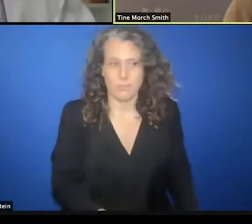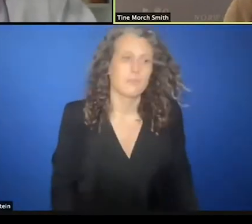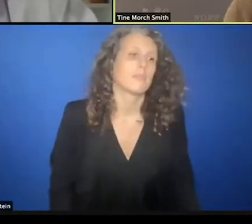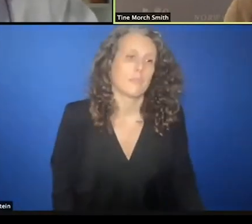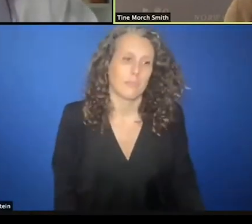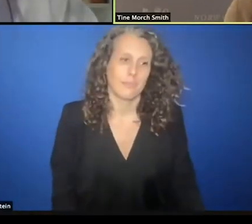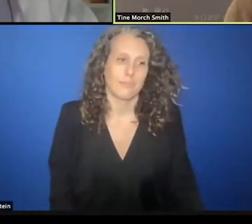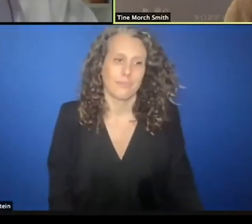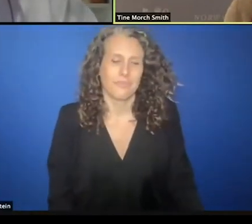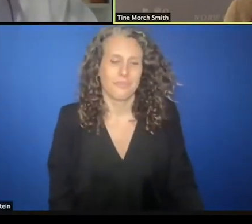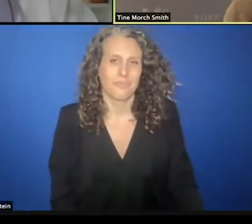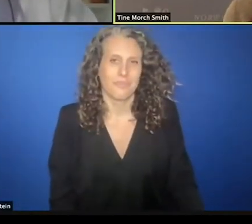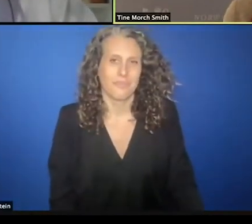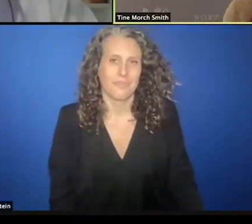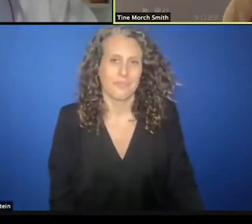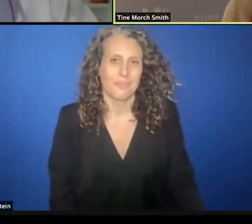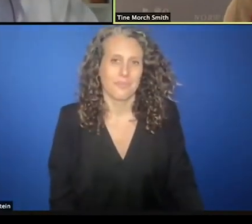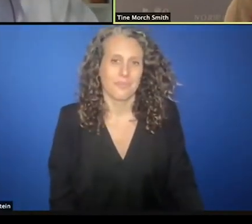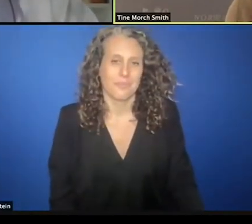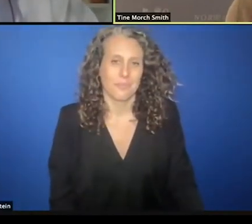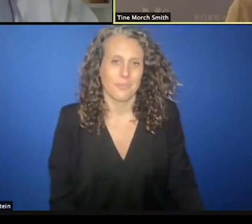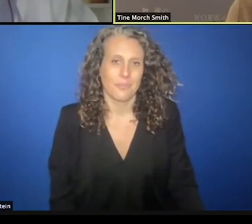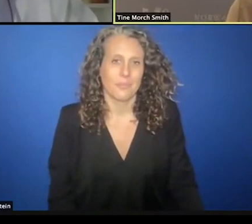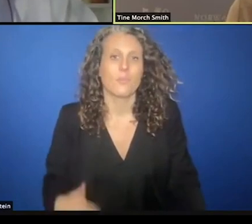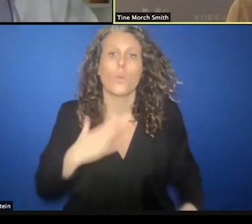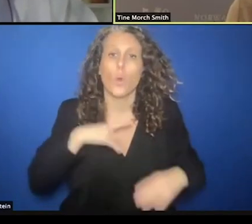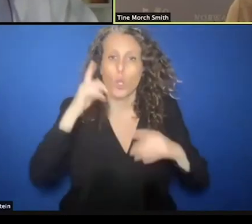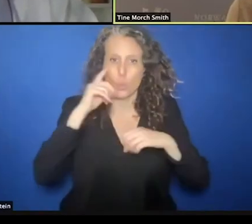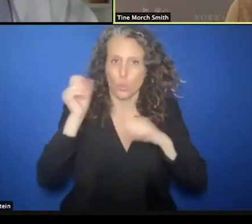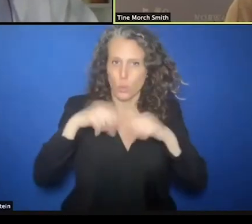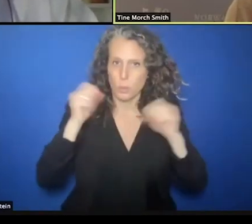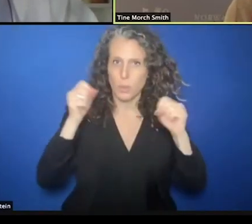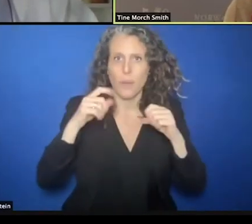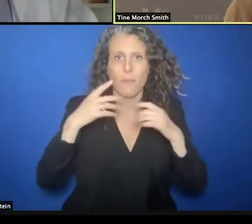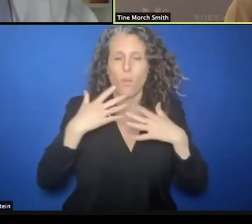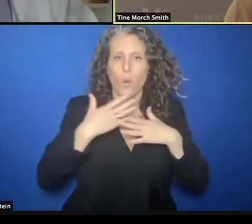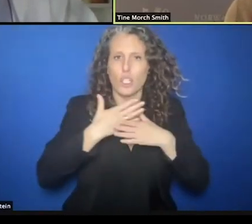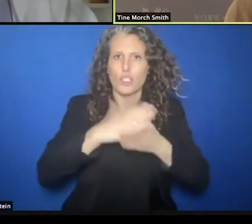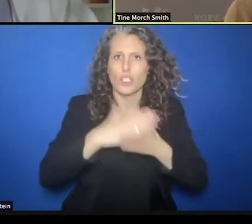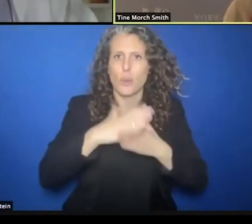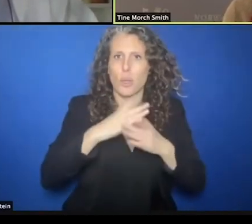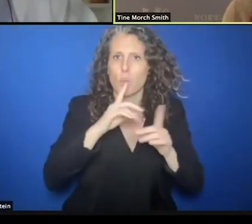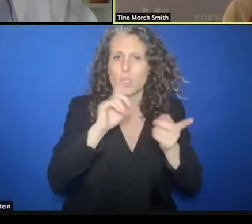to seek agreement for principle humanitarian response for countries affected by conflict.